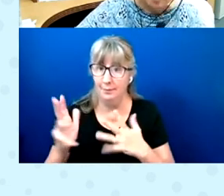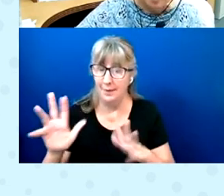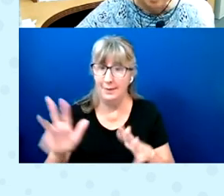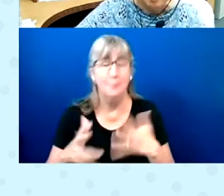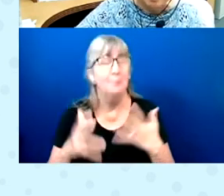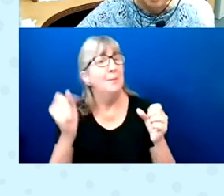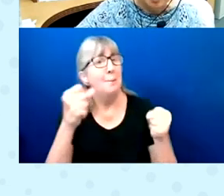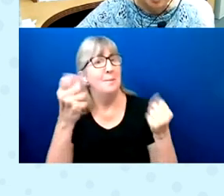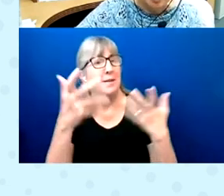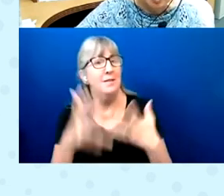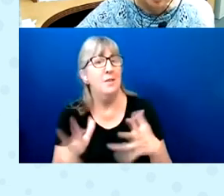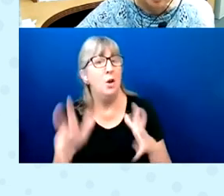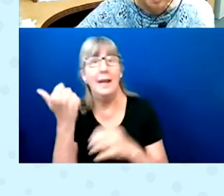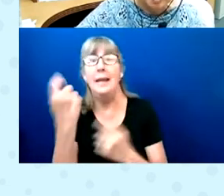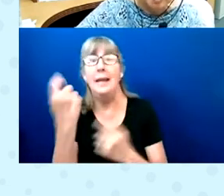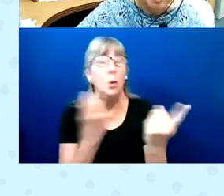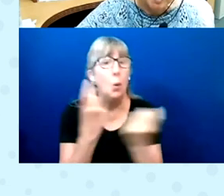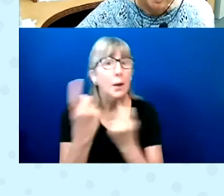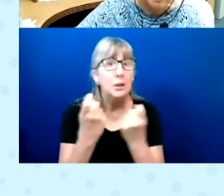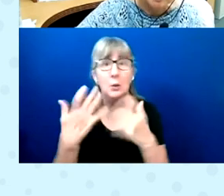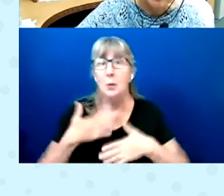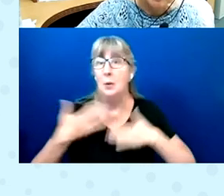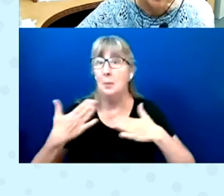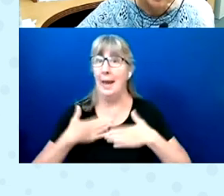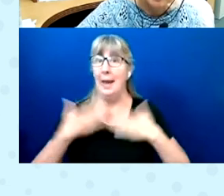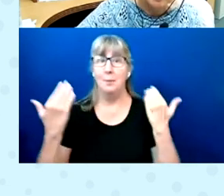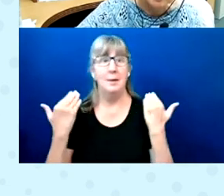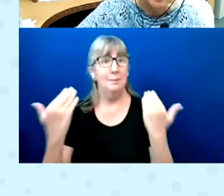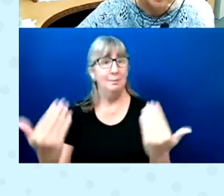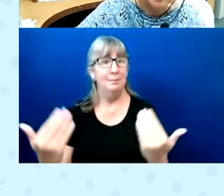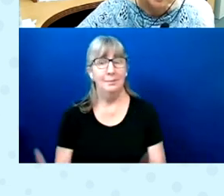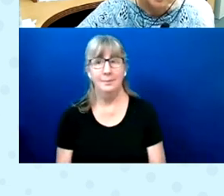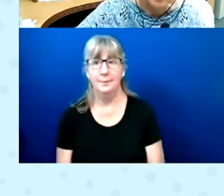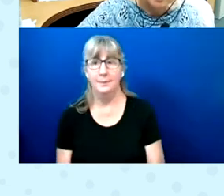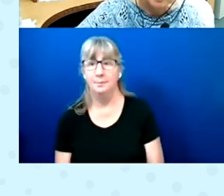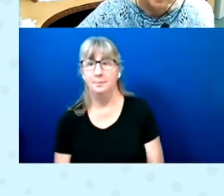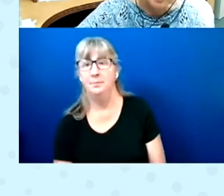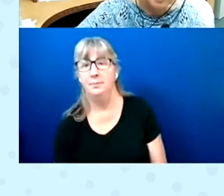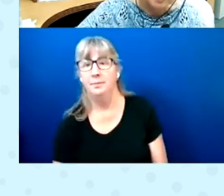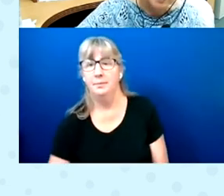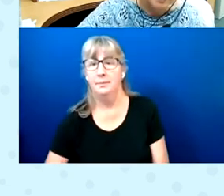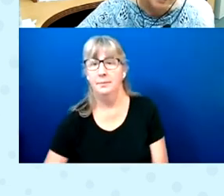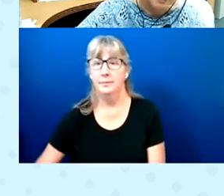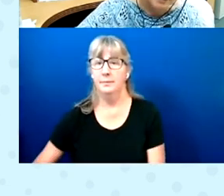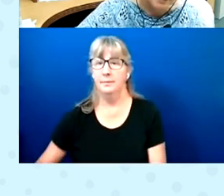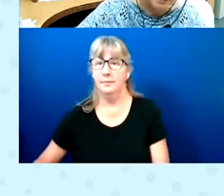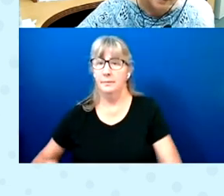So any questions, we'll be happy to take. Thank you so much, Jeff and Lou Ann.